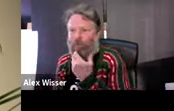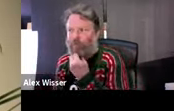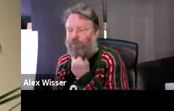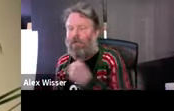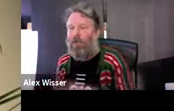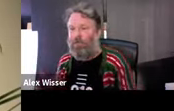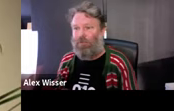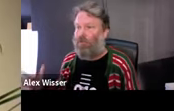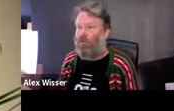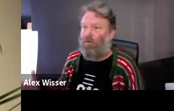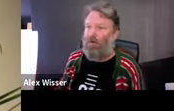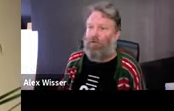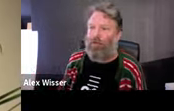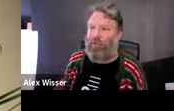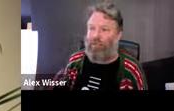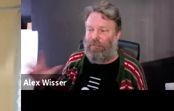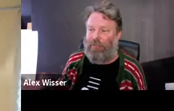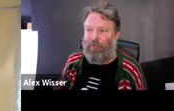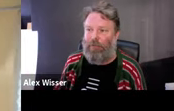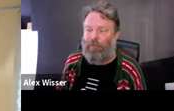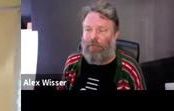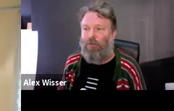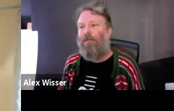or all the other things that have been sold here. We're going to want